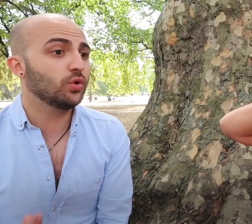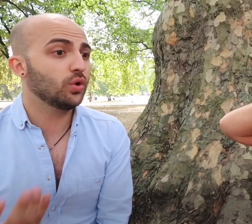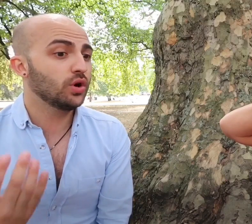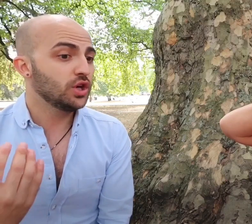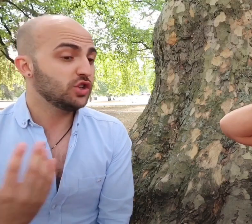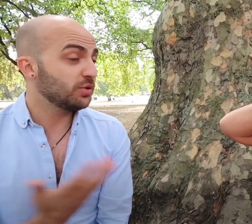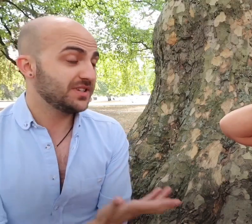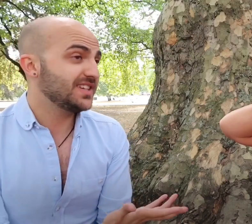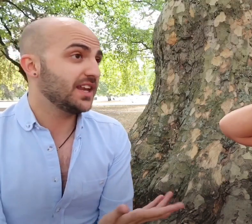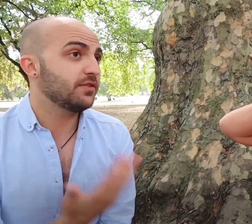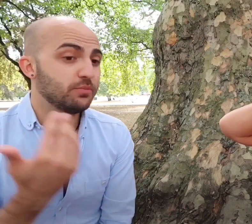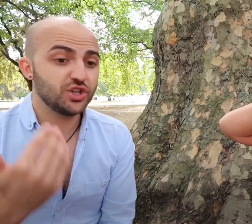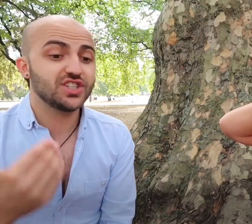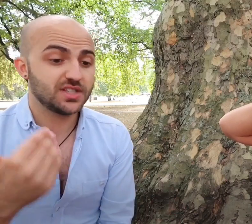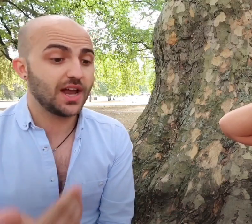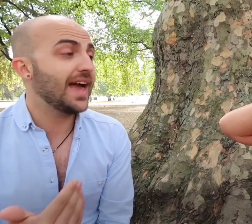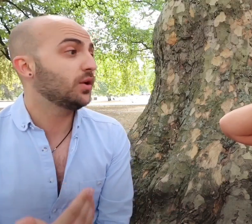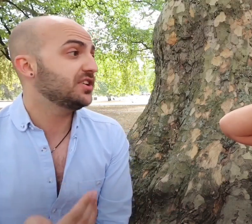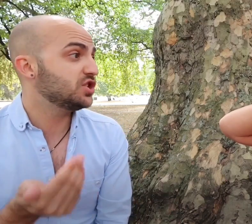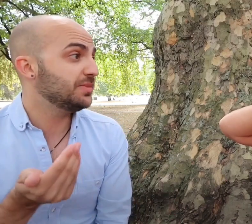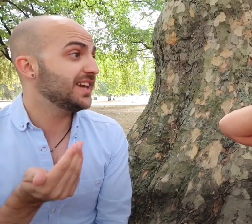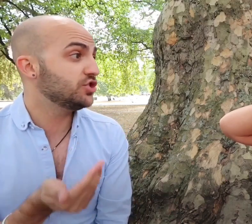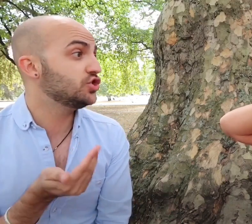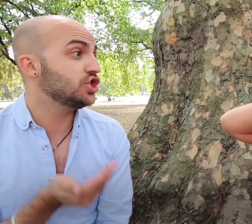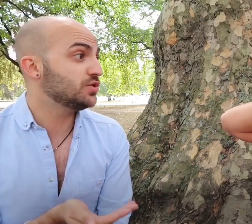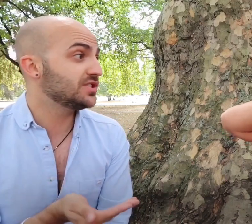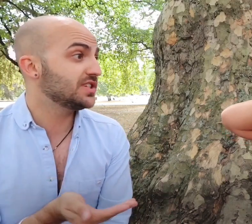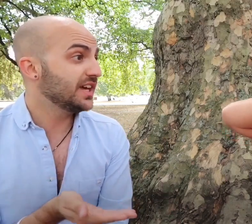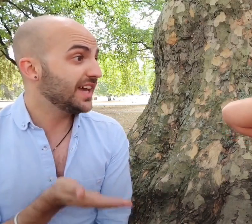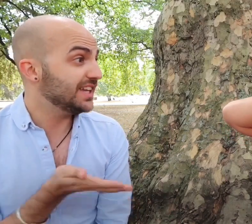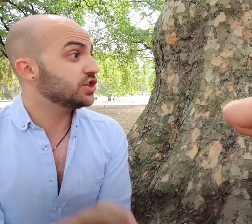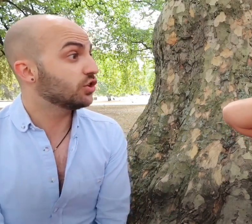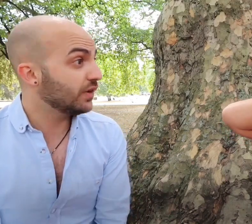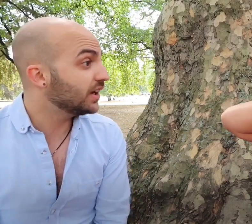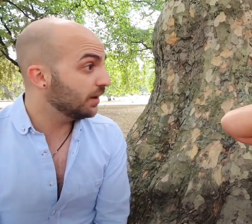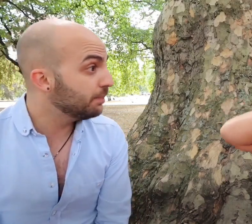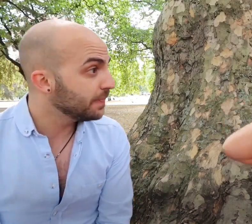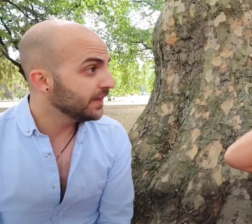for British sign language to be introduced into the curriculum.